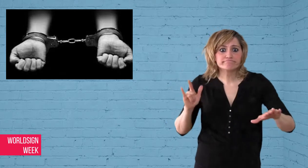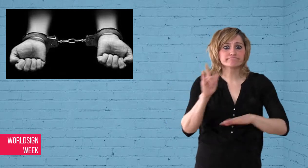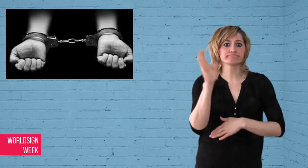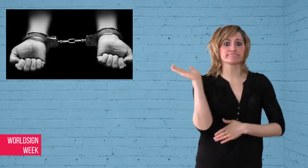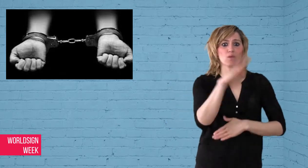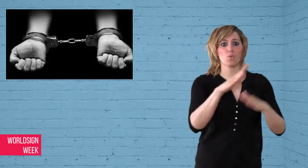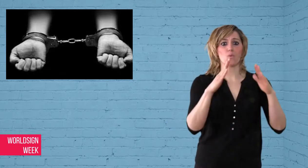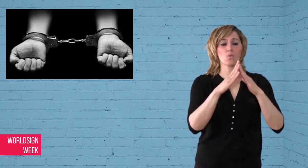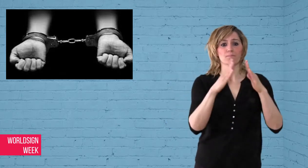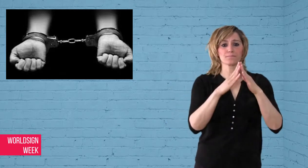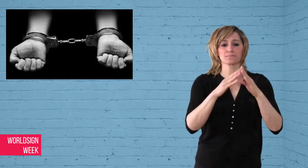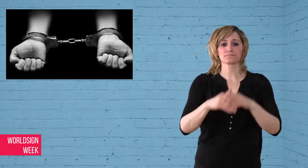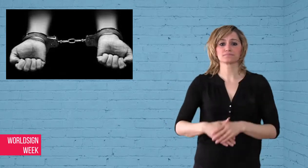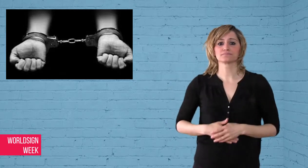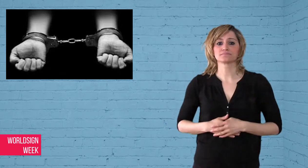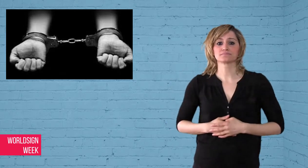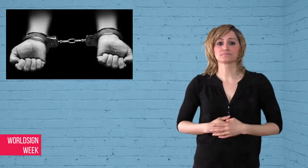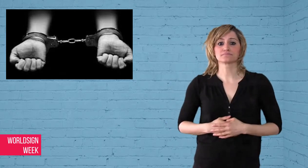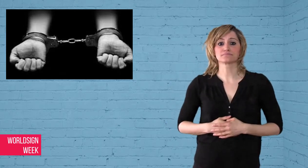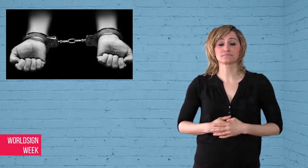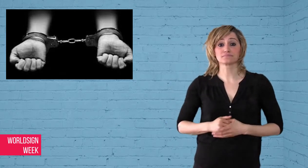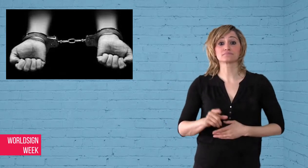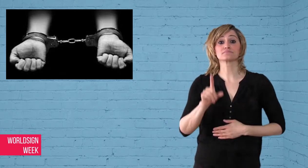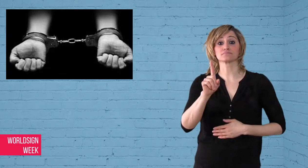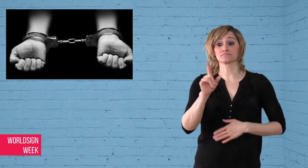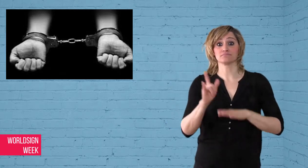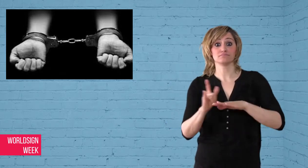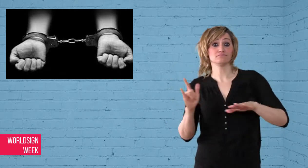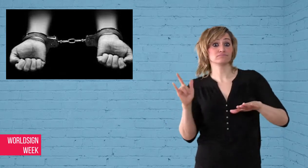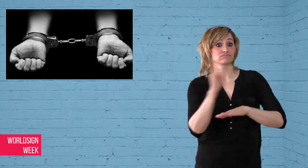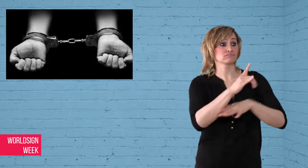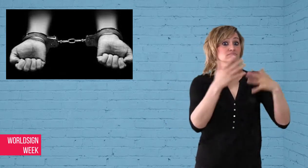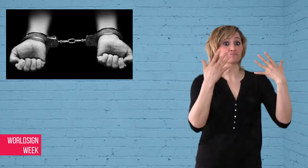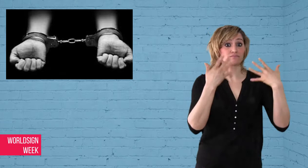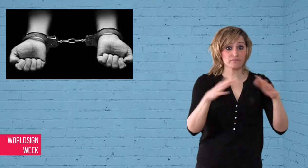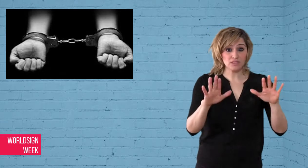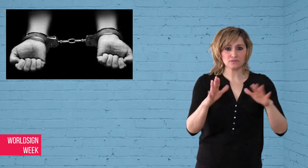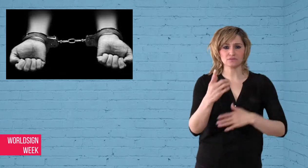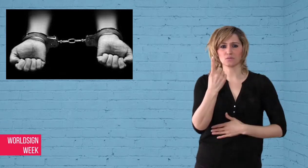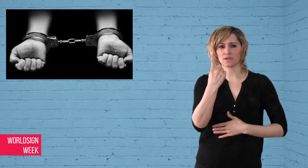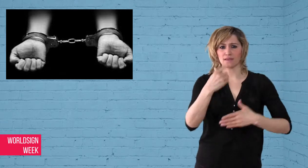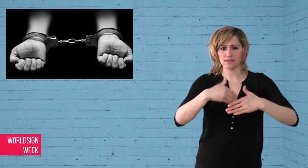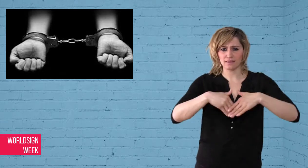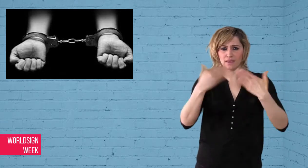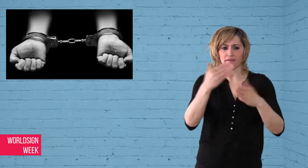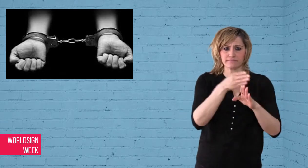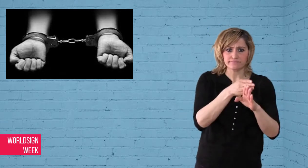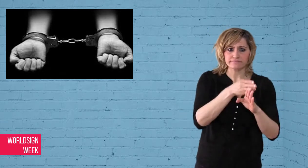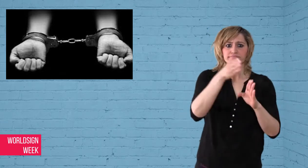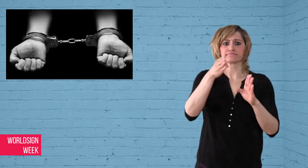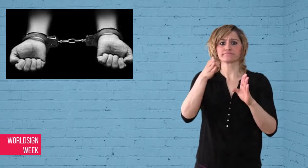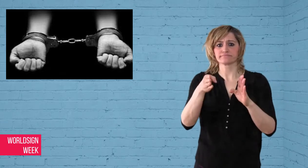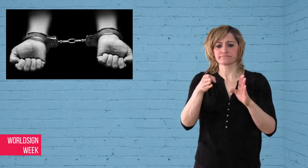the following day. Mateo Caballero at